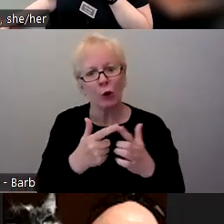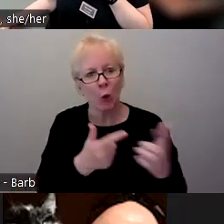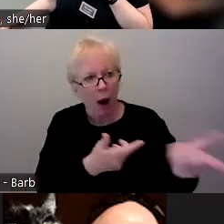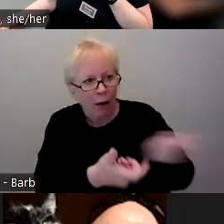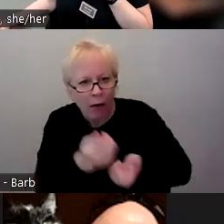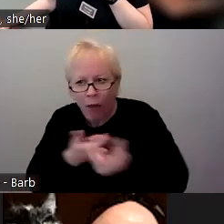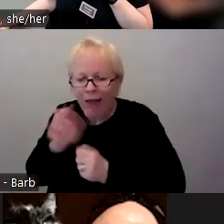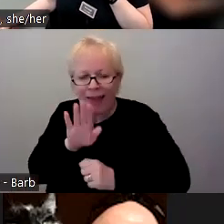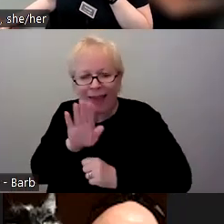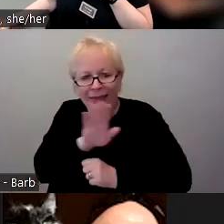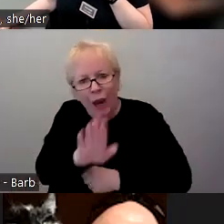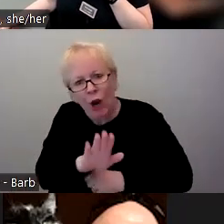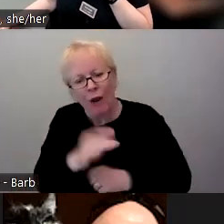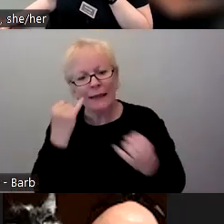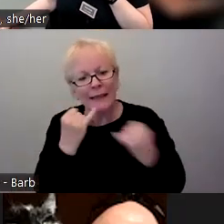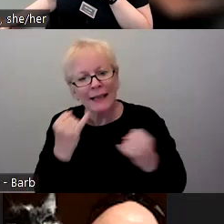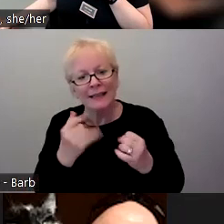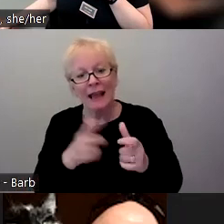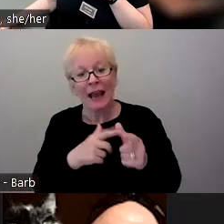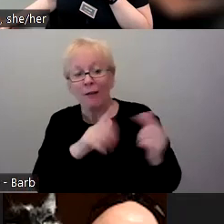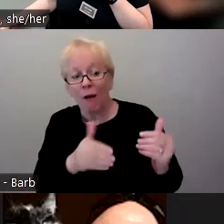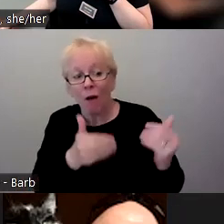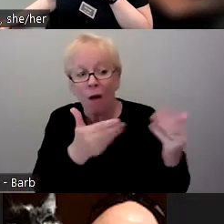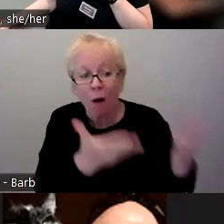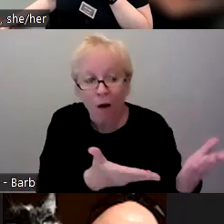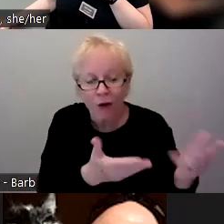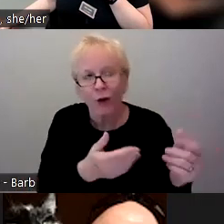Again, like we said before, with people who don't have a vested interest in what's happening